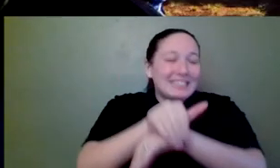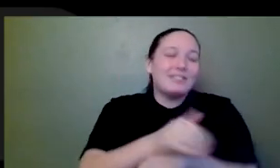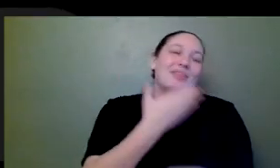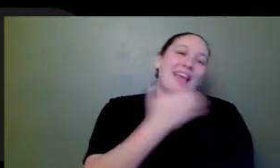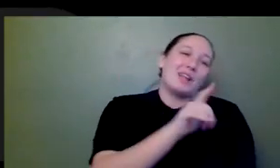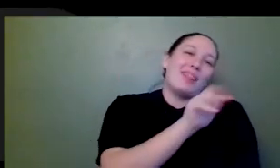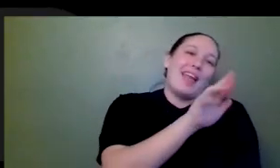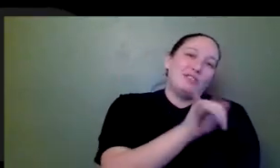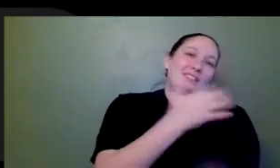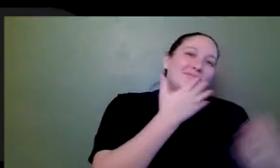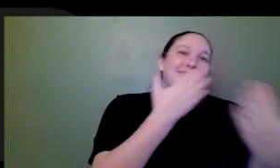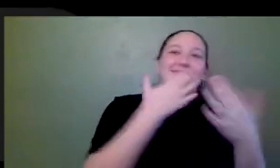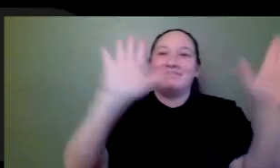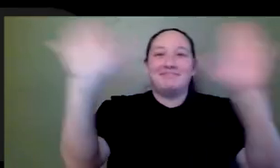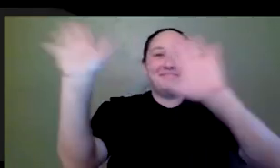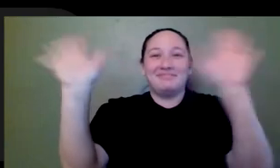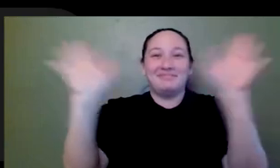Thank you, everybody. And have a great one. Good luck, everyone.